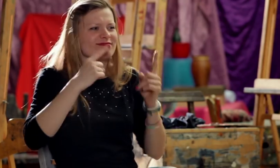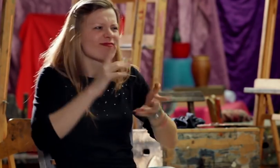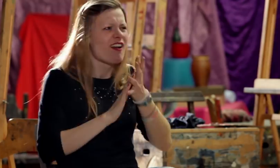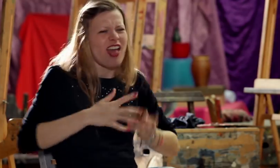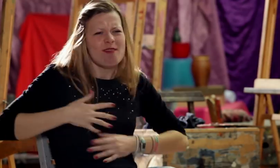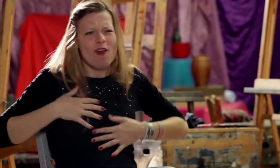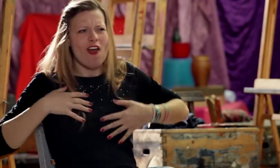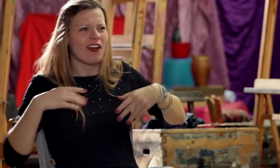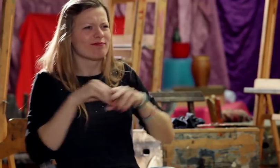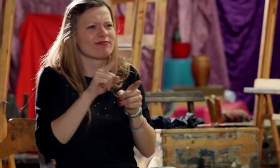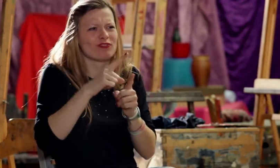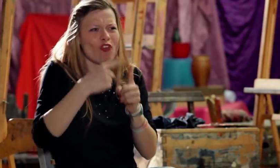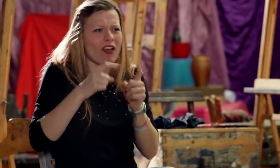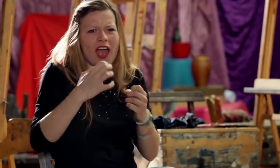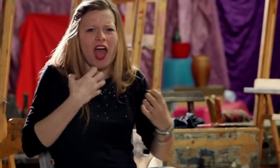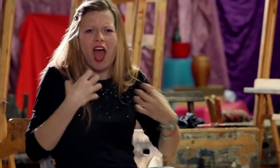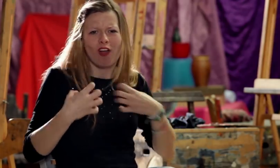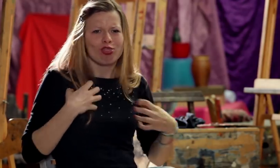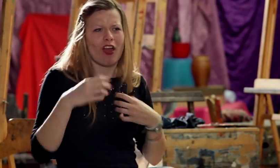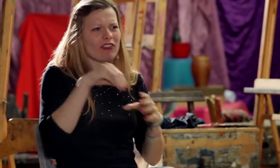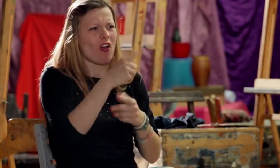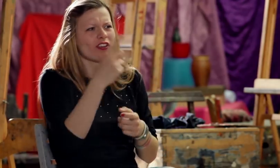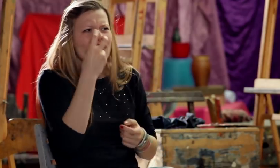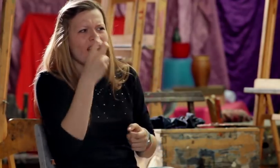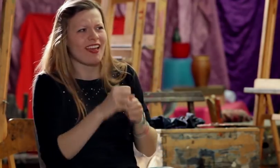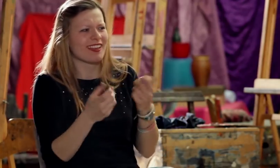Mimicry, sign language, emotions its similar to acting.